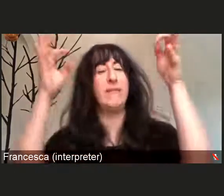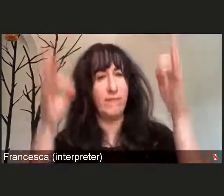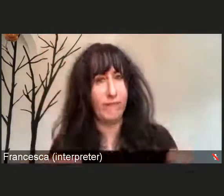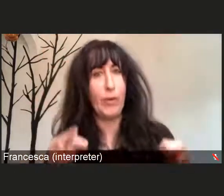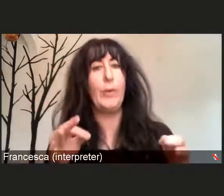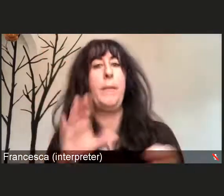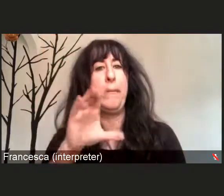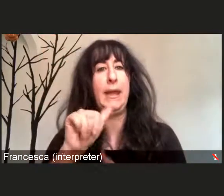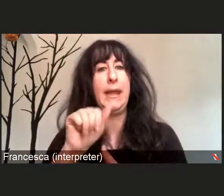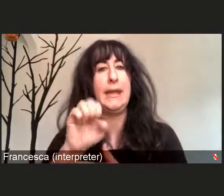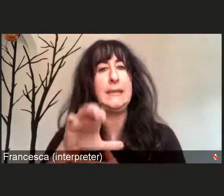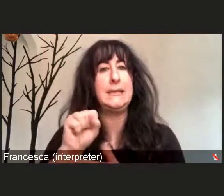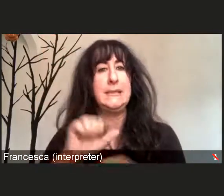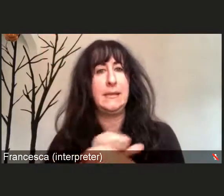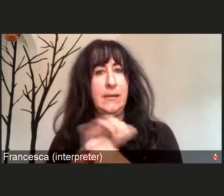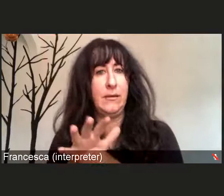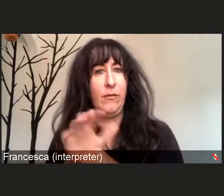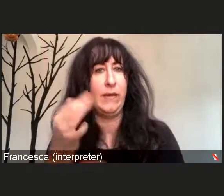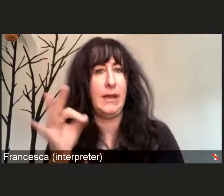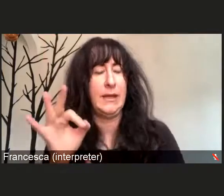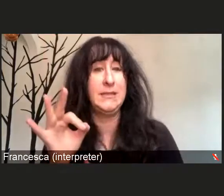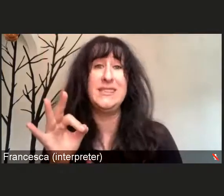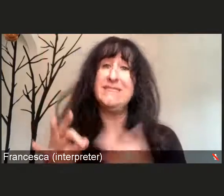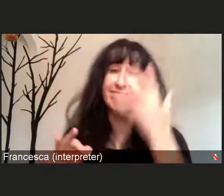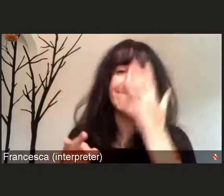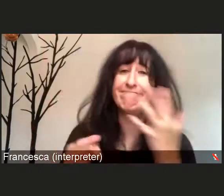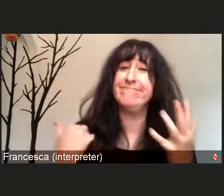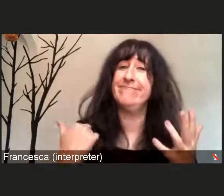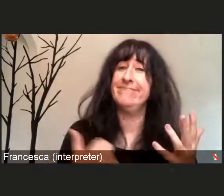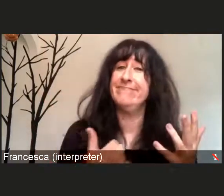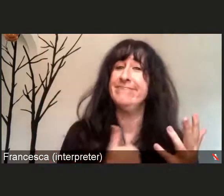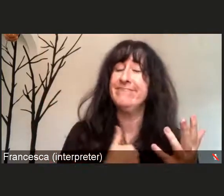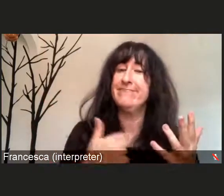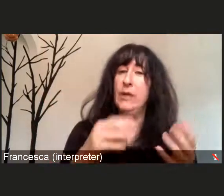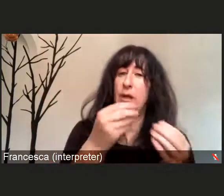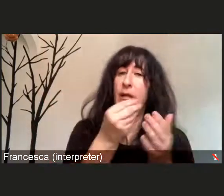We have unfortunately lost 1,836 Delaware residents